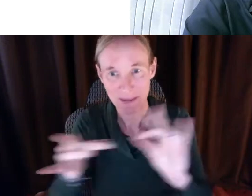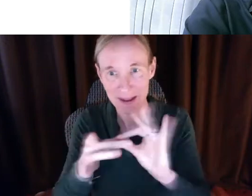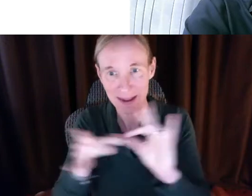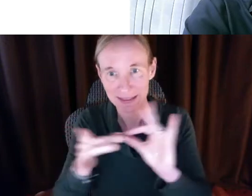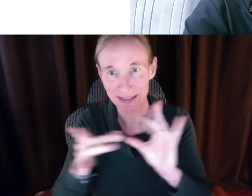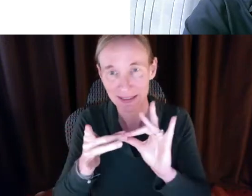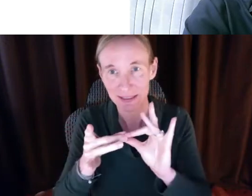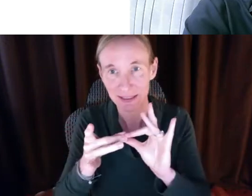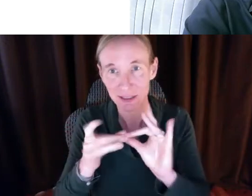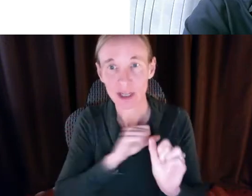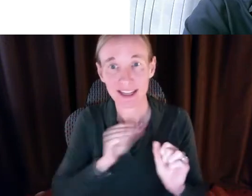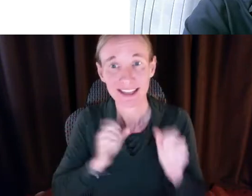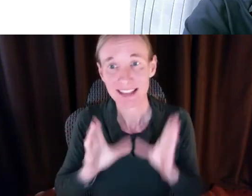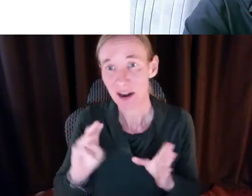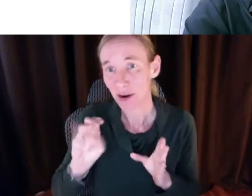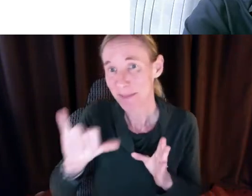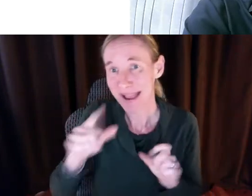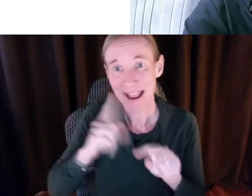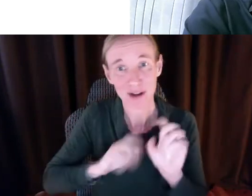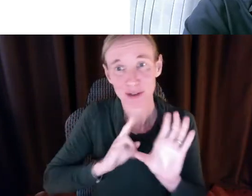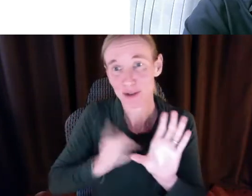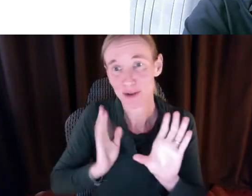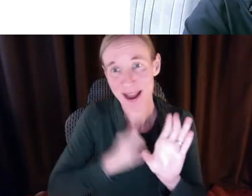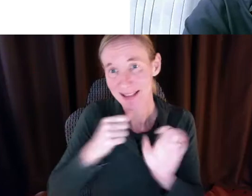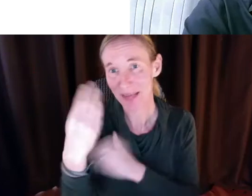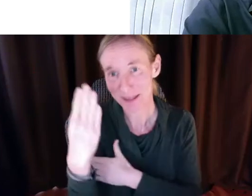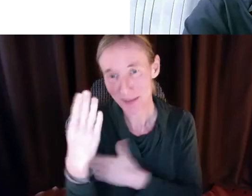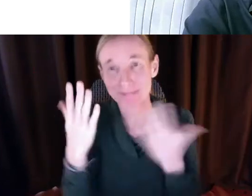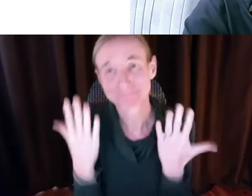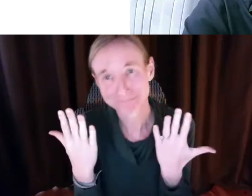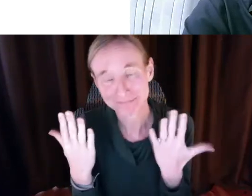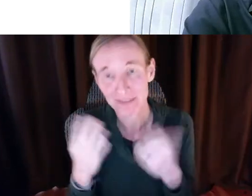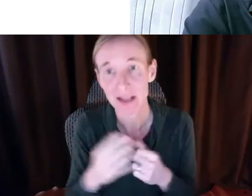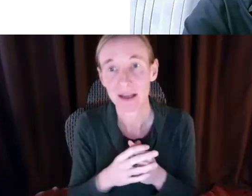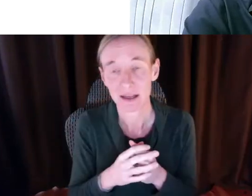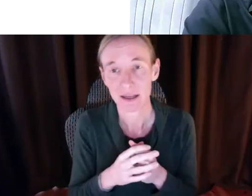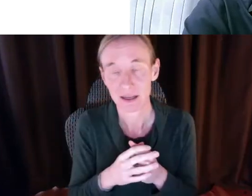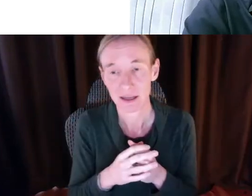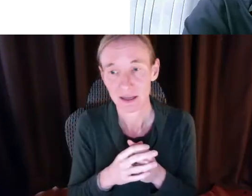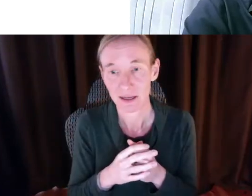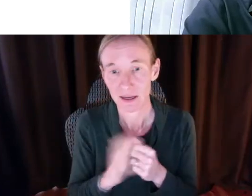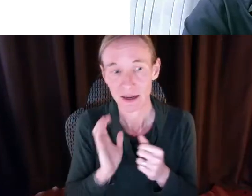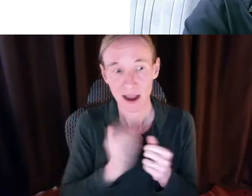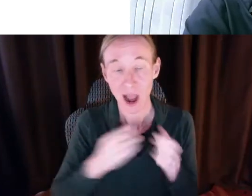continuing with some prerecorded